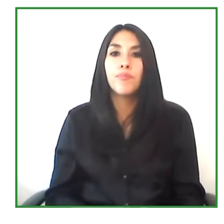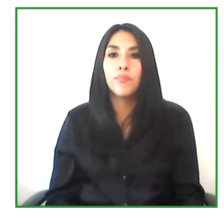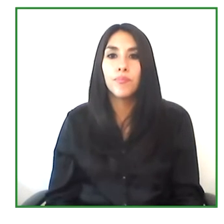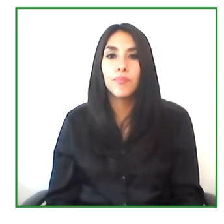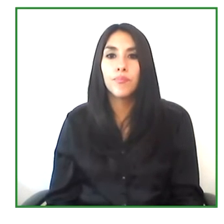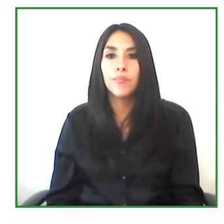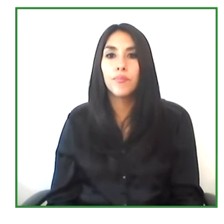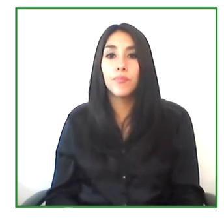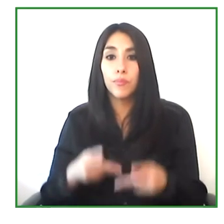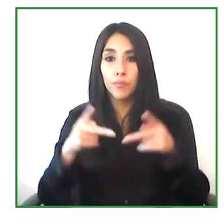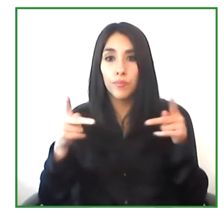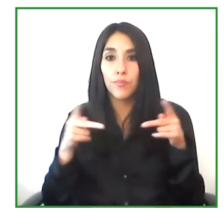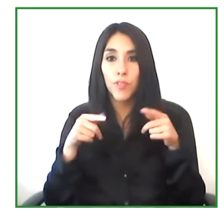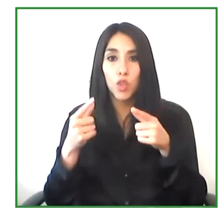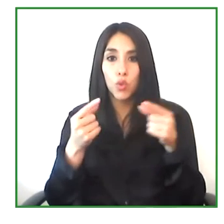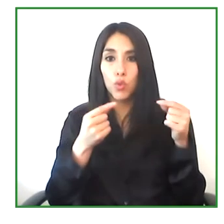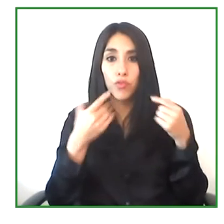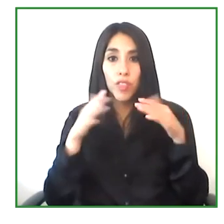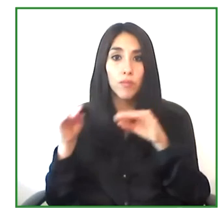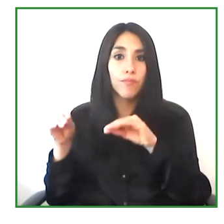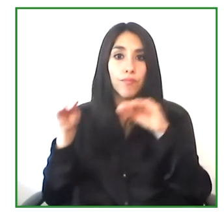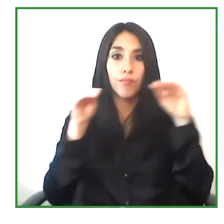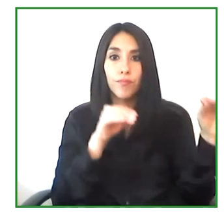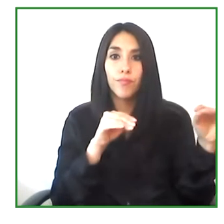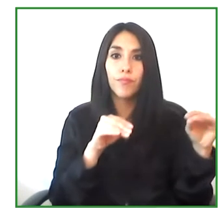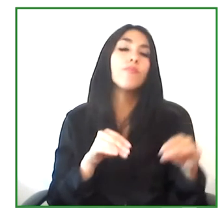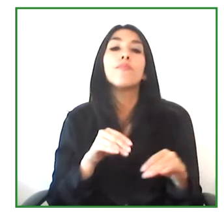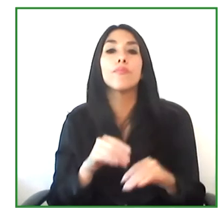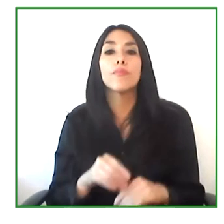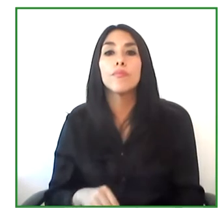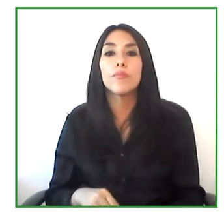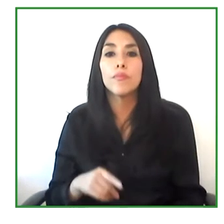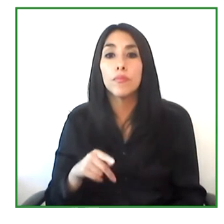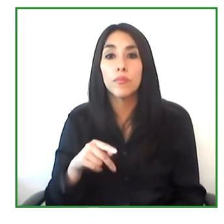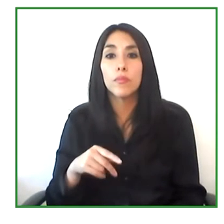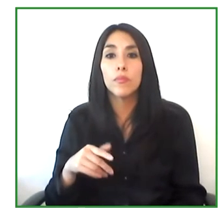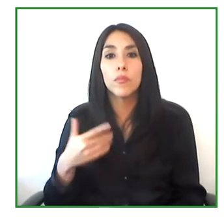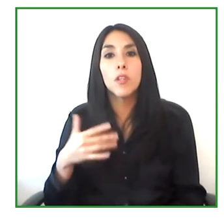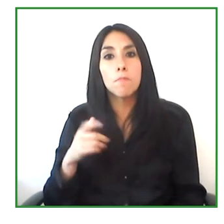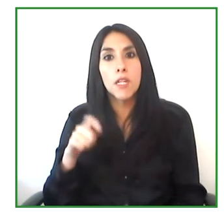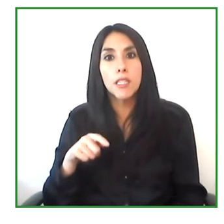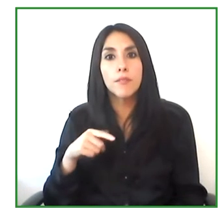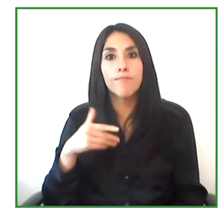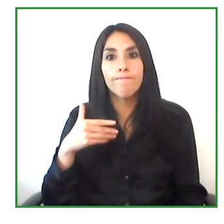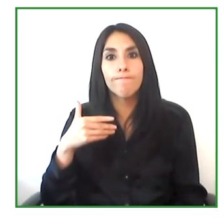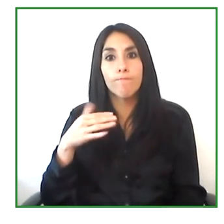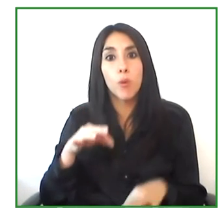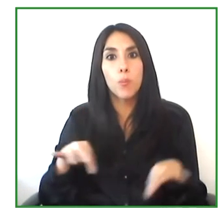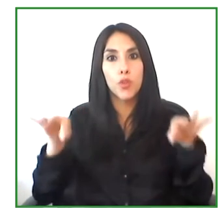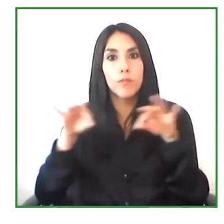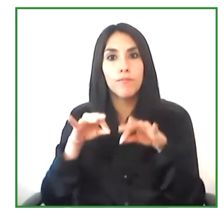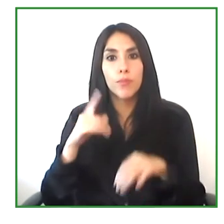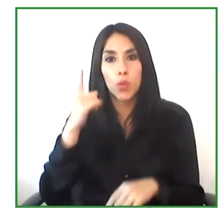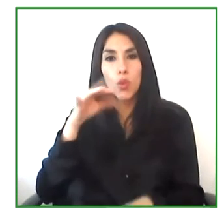with anna pak has had a really high level of commitments, which